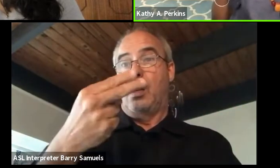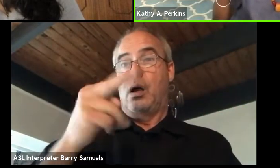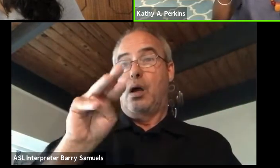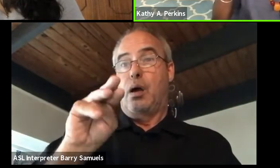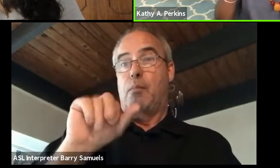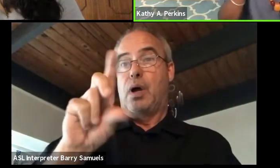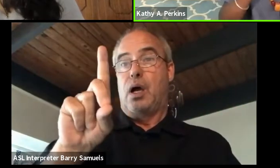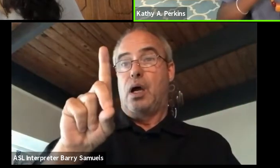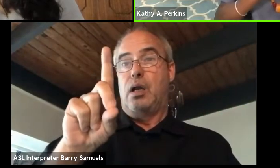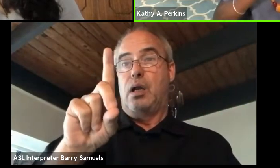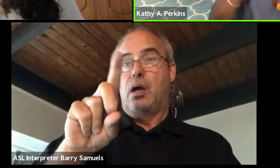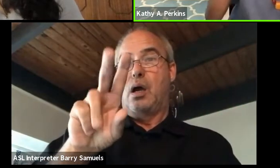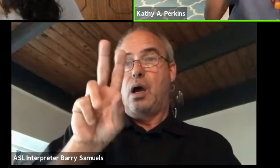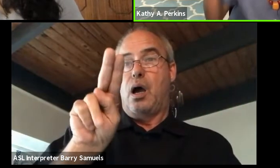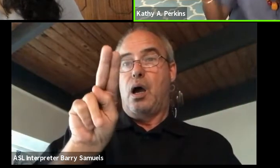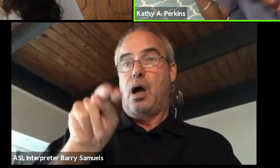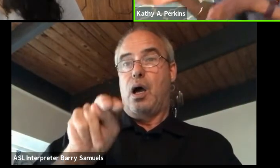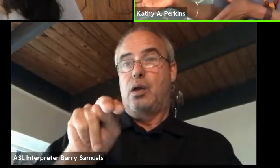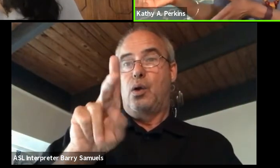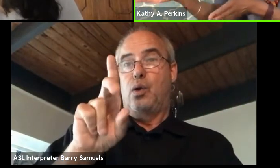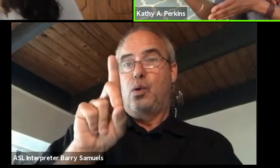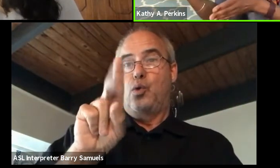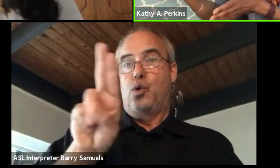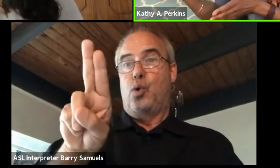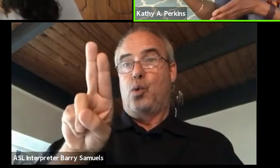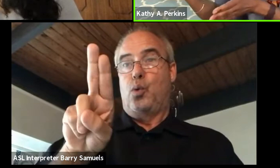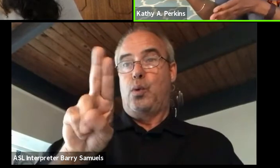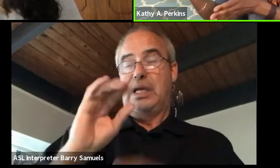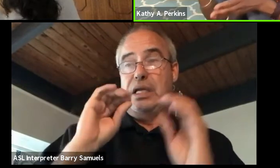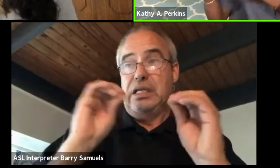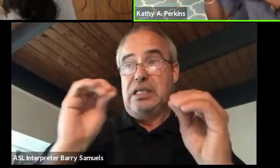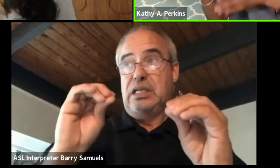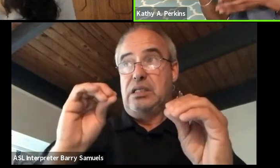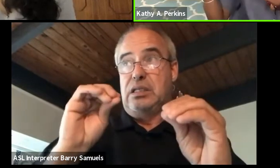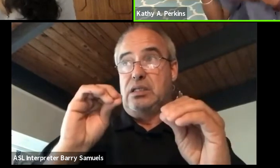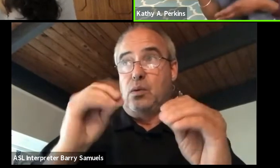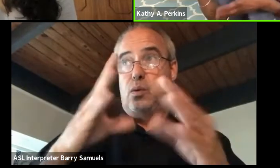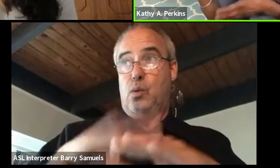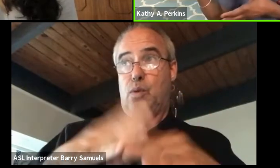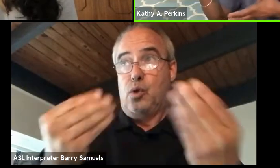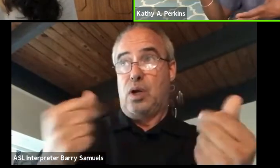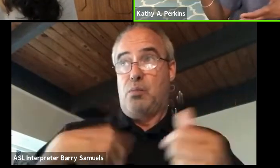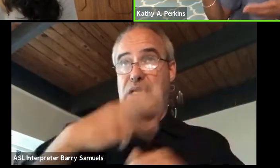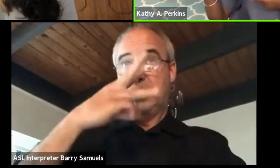but she was here six months and she went back to Ghana six months, and now she's retired, she's in Ghana.